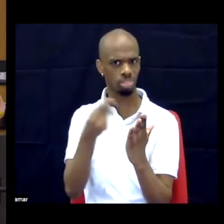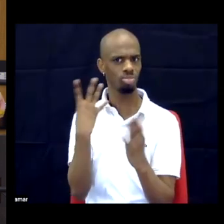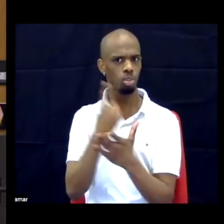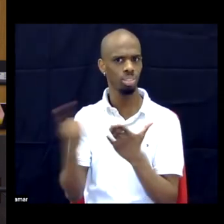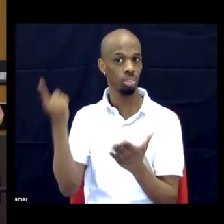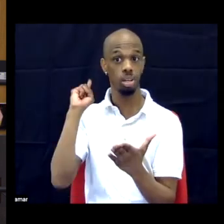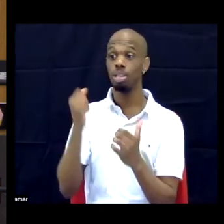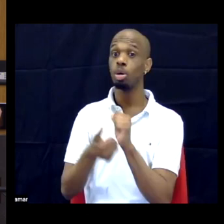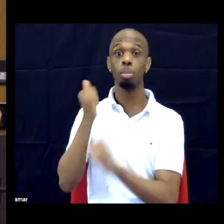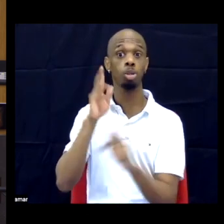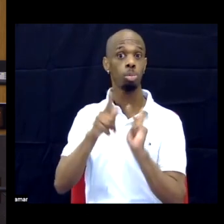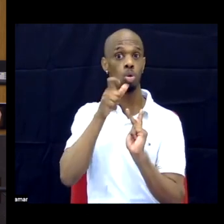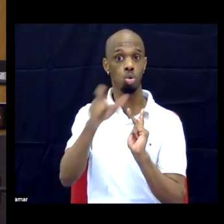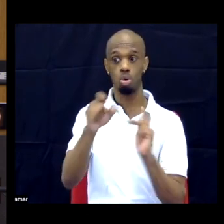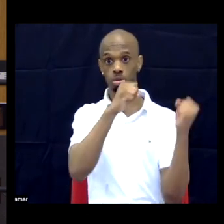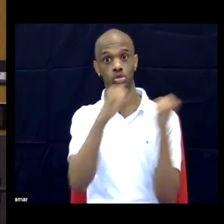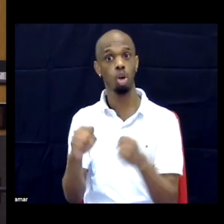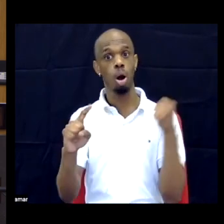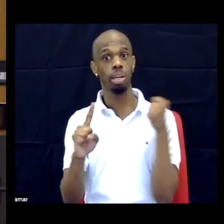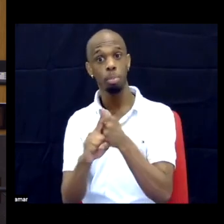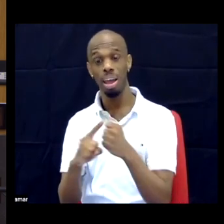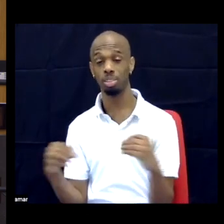most impacted by it were black folks.